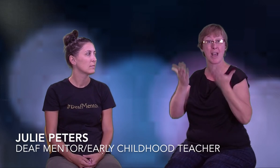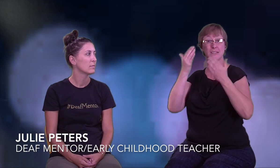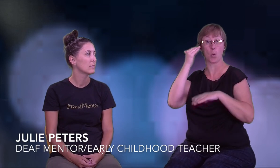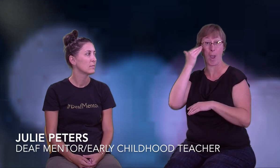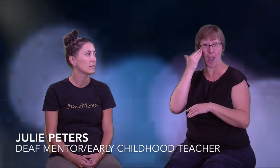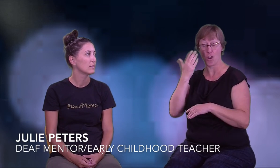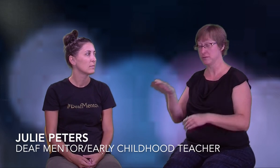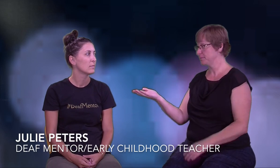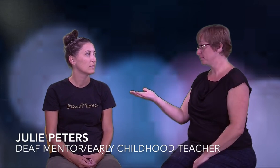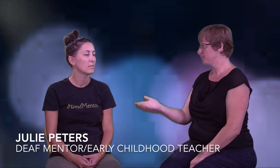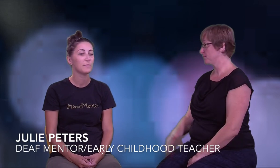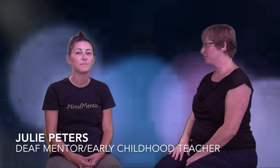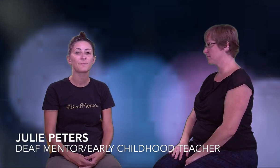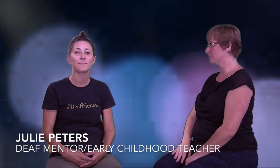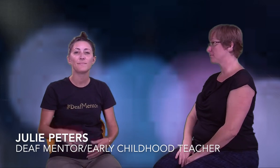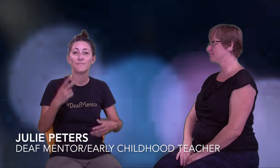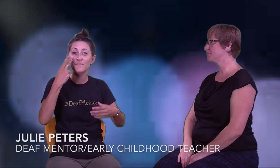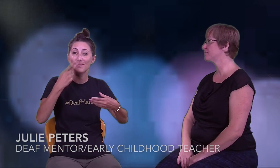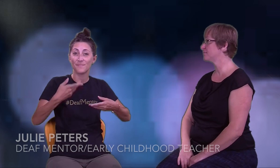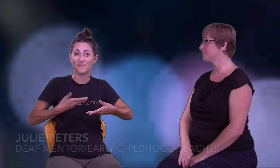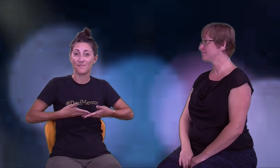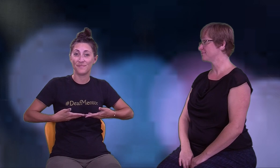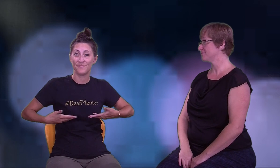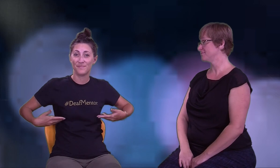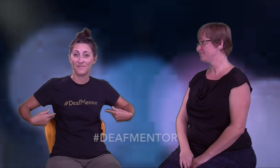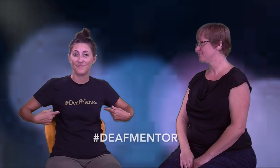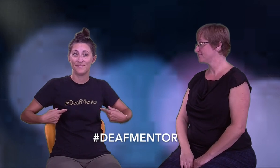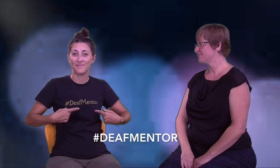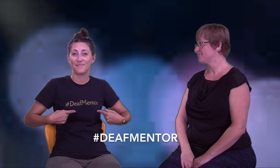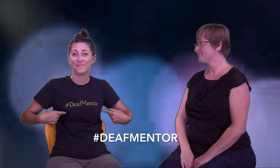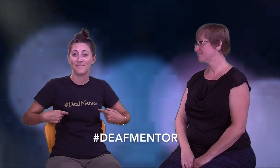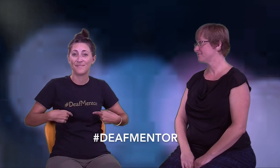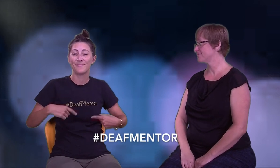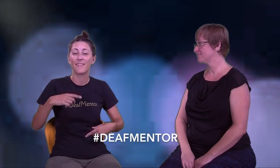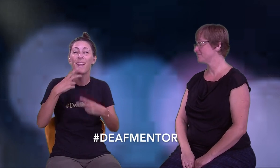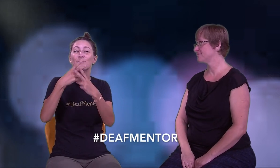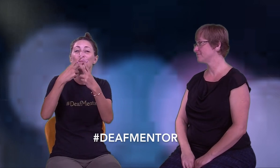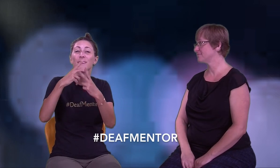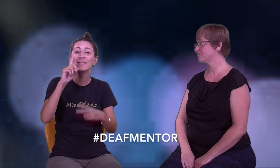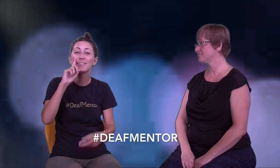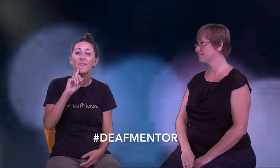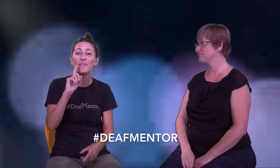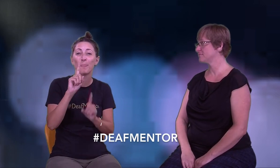raising awareness about deaf mentoring. So, as you can see here on my shirt we are using: